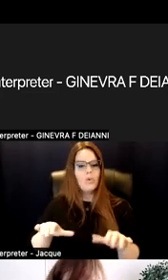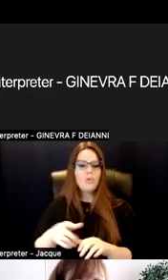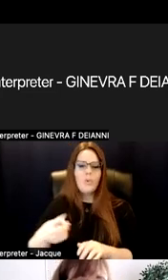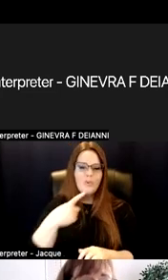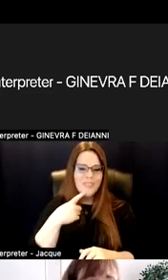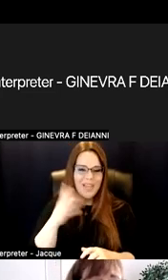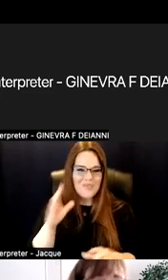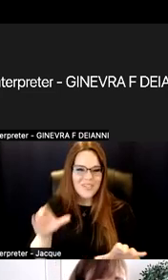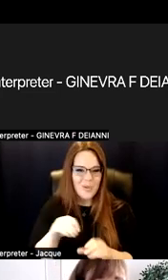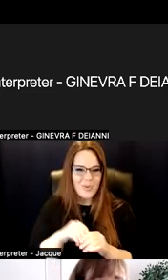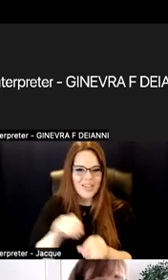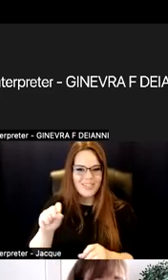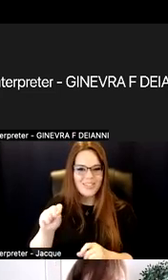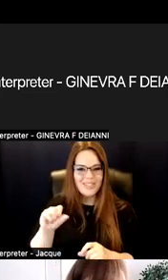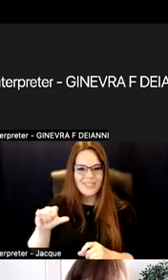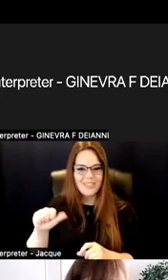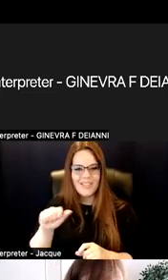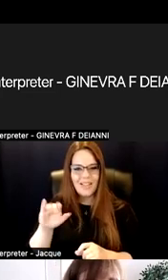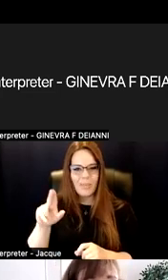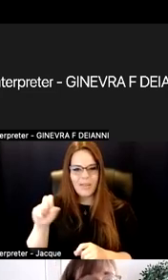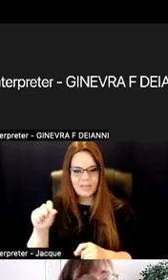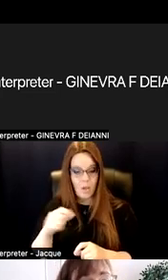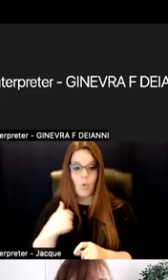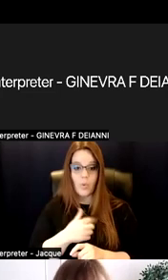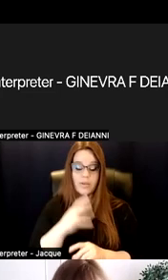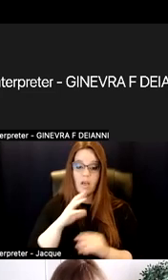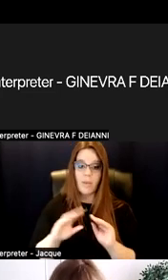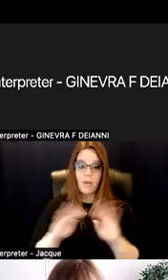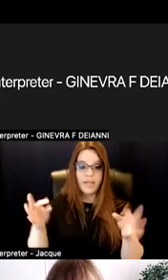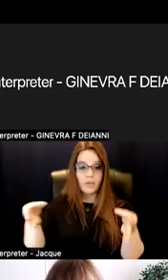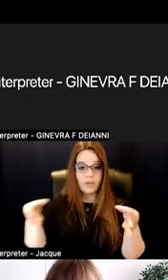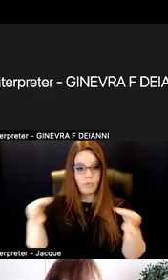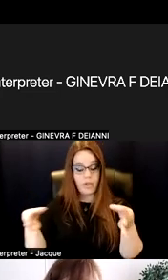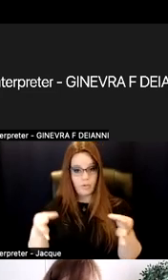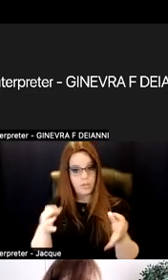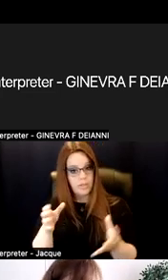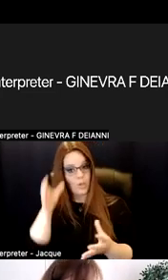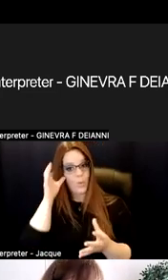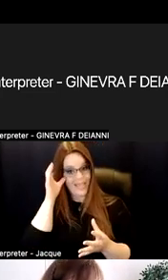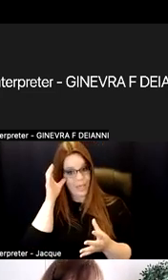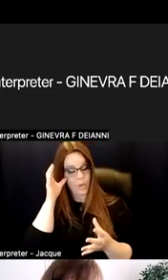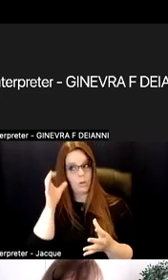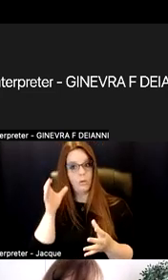We talk about clear and specific instructions that you adhere to the clear and specific constructions.